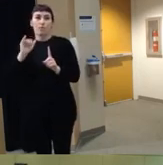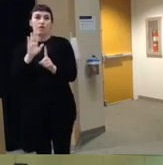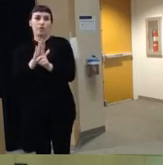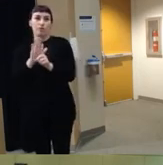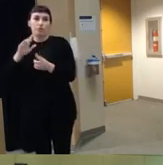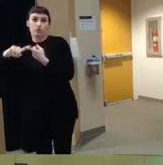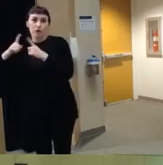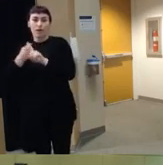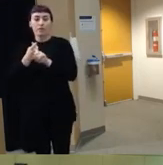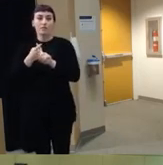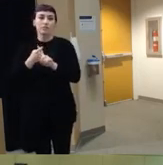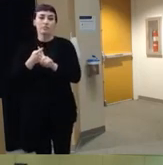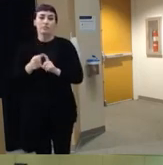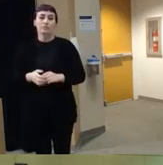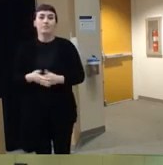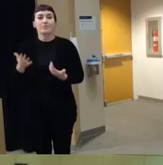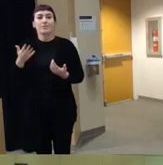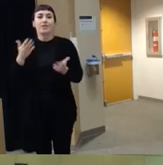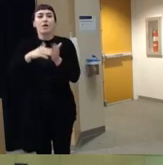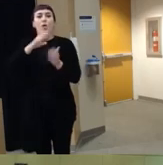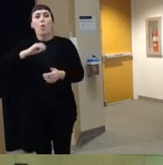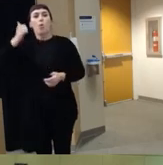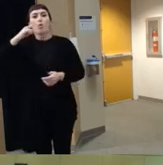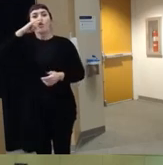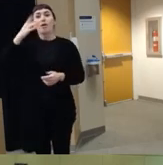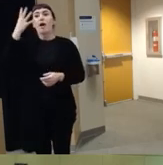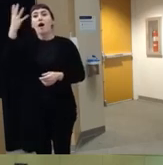reflective of the fact that you know older kids tend to be out of the home more um you